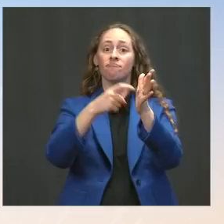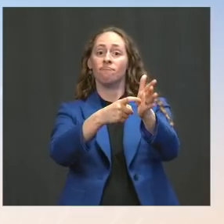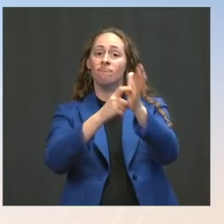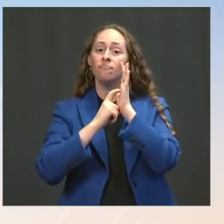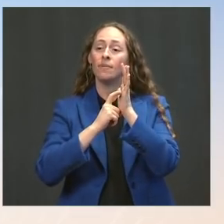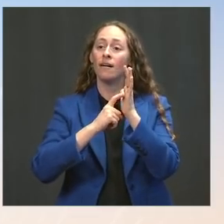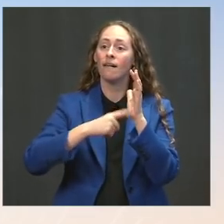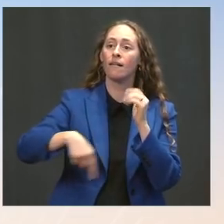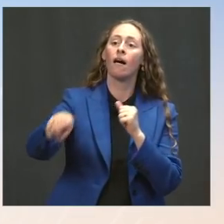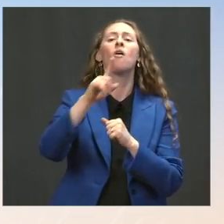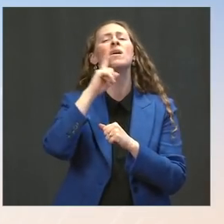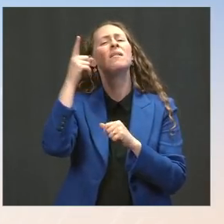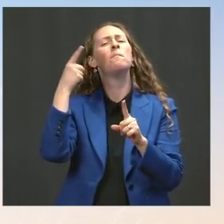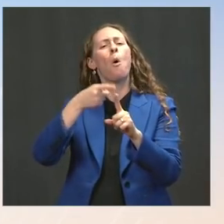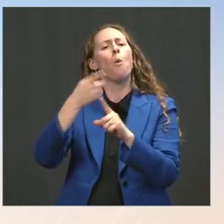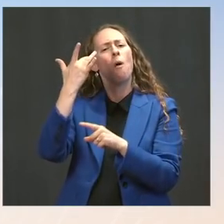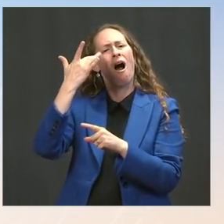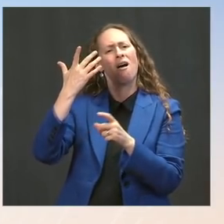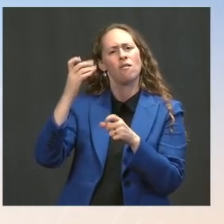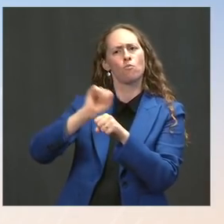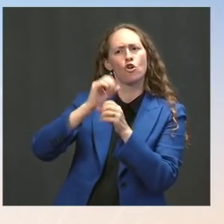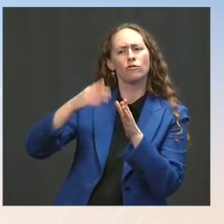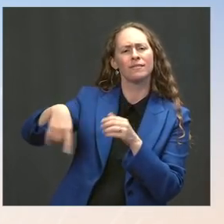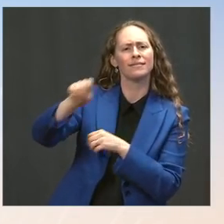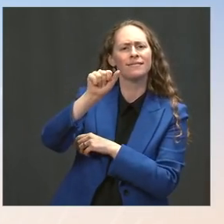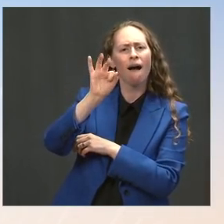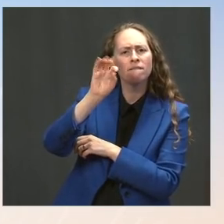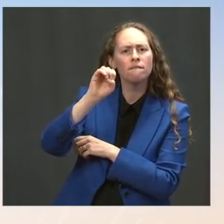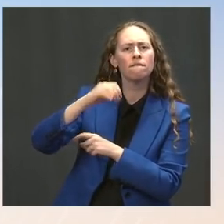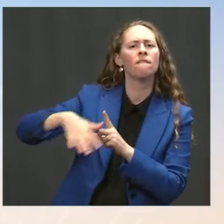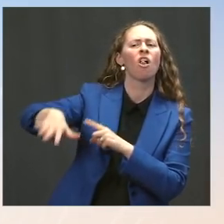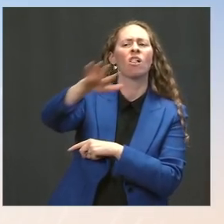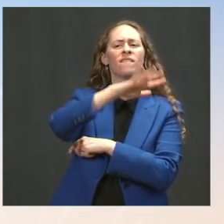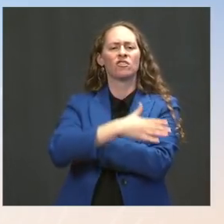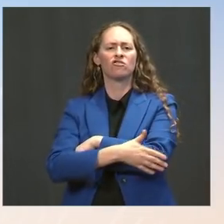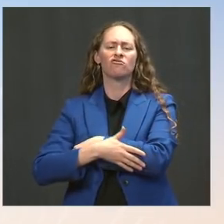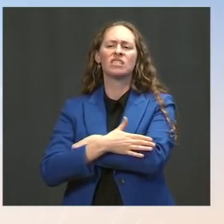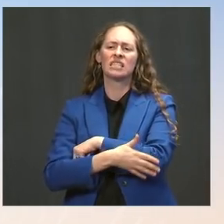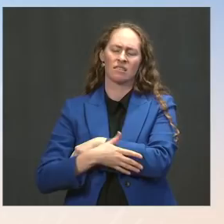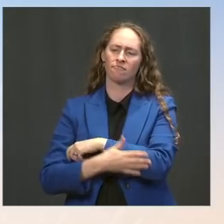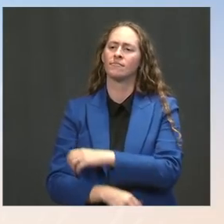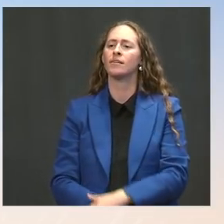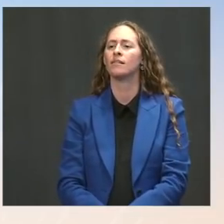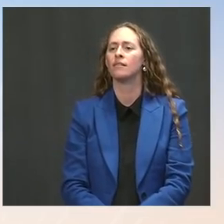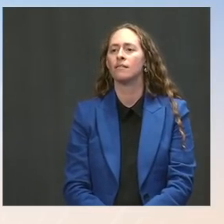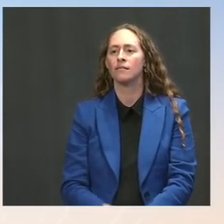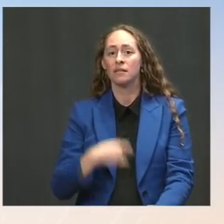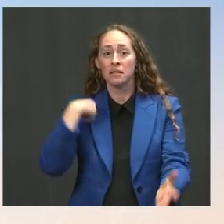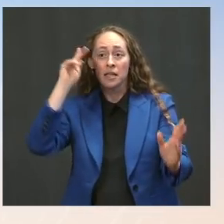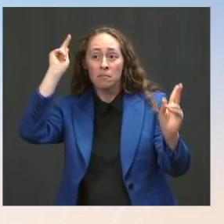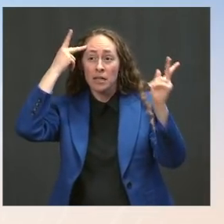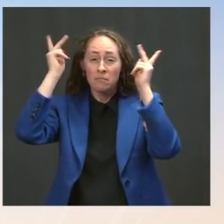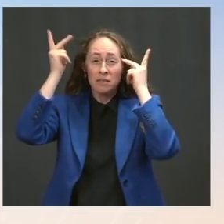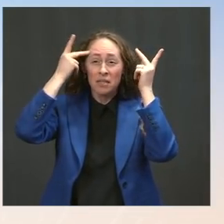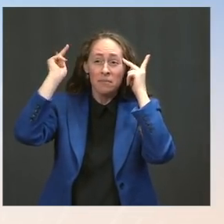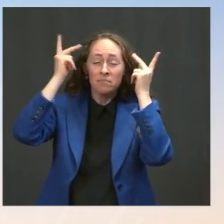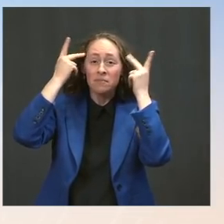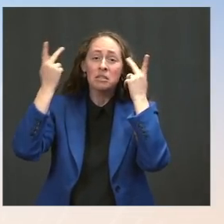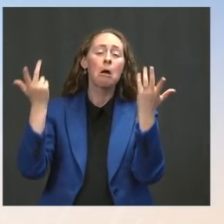We're not going to judge our success here by whether we score political points. We're going to judge it by whether we are able to save more lives.